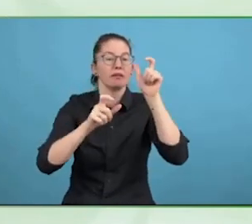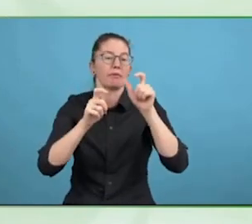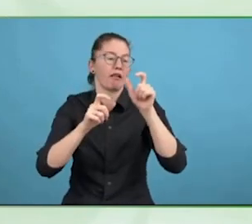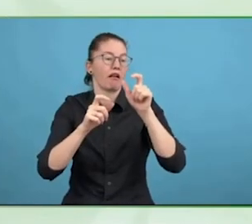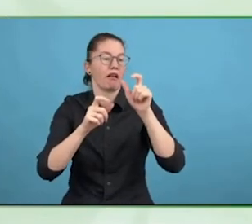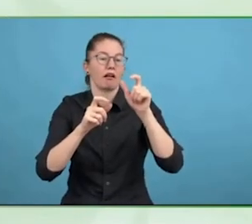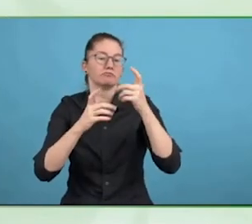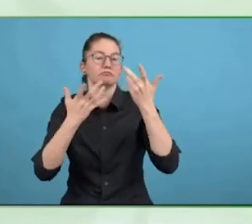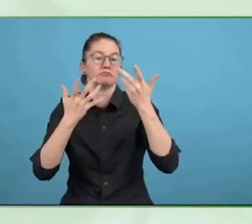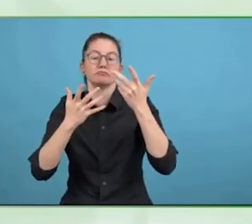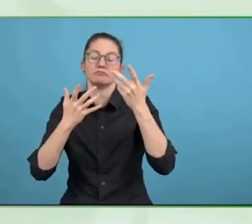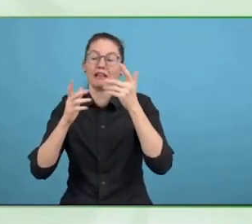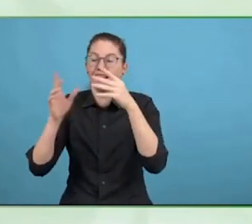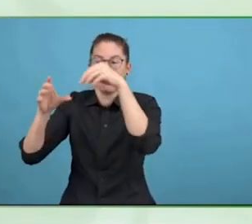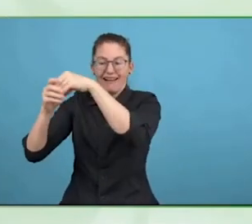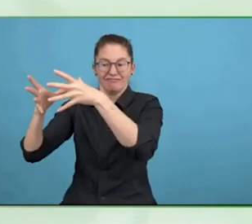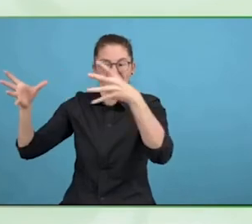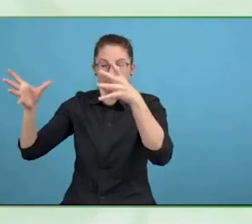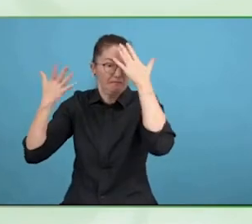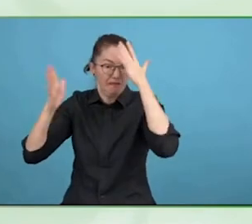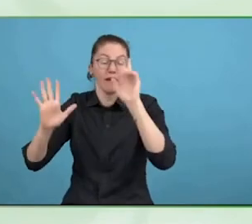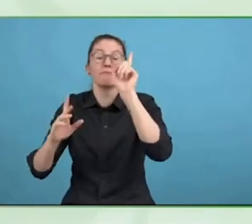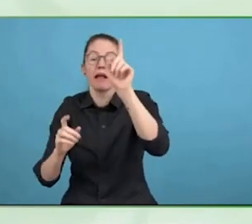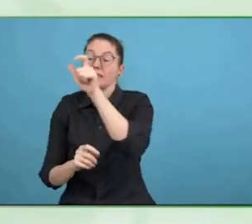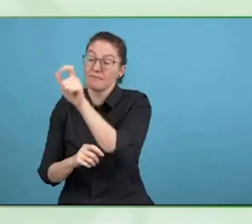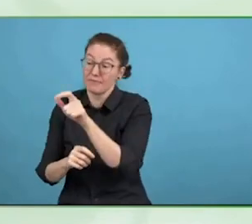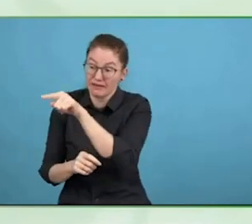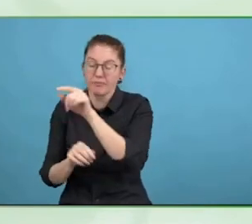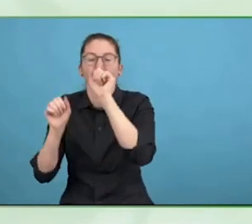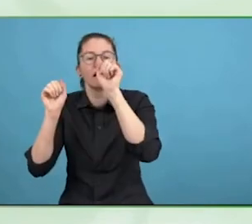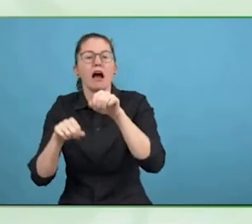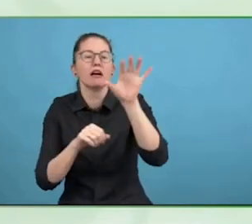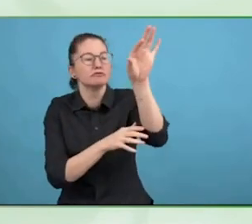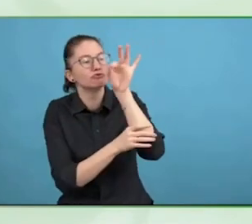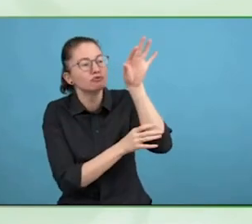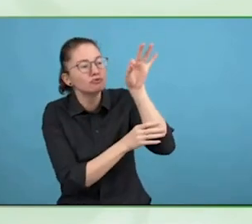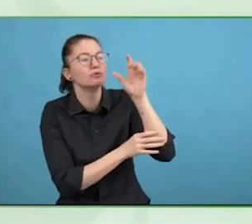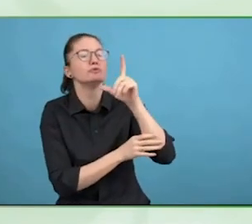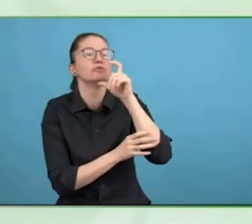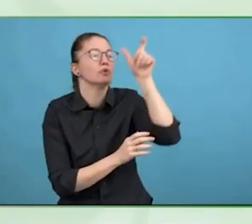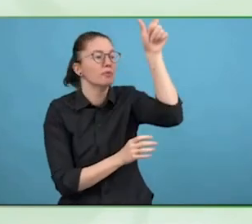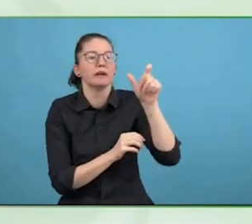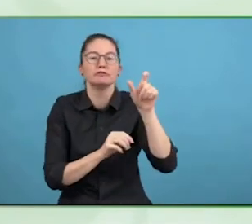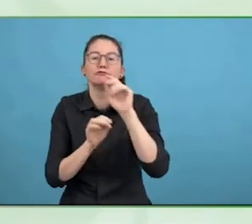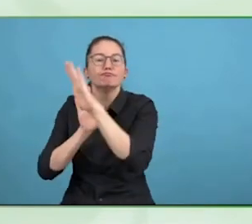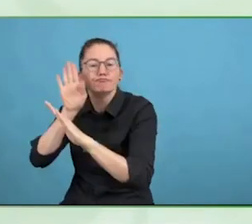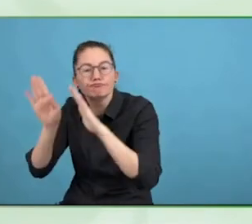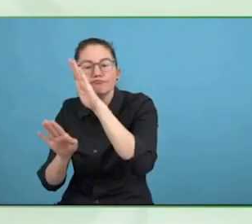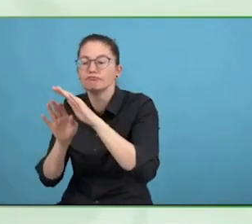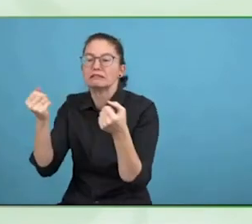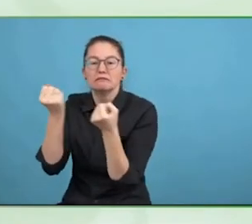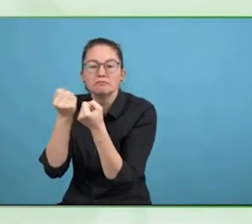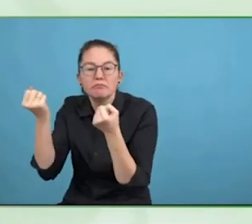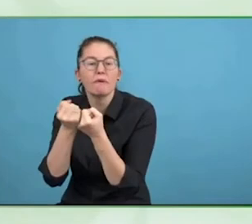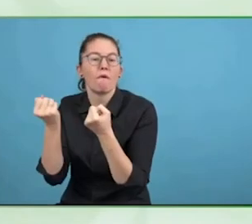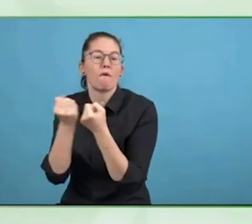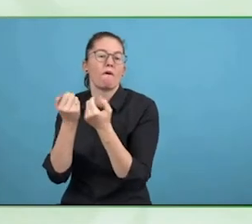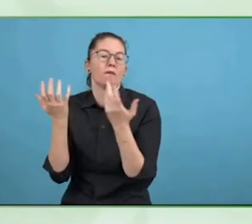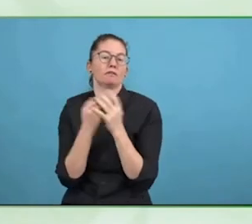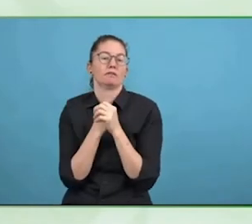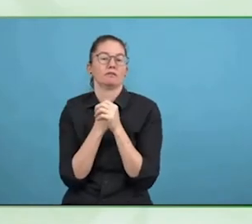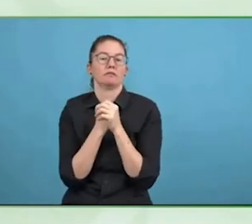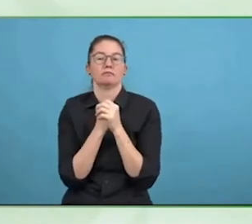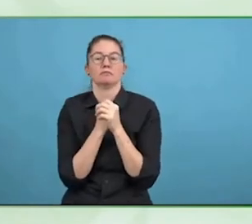These are key characteristics, choice, control, master your own